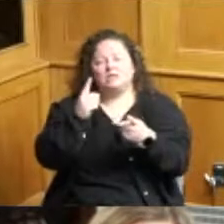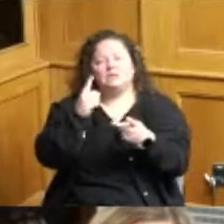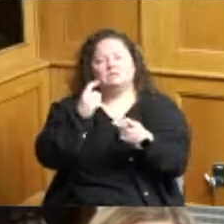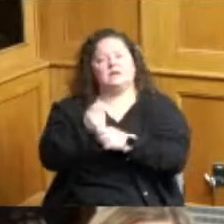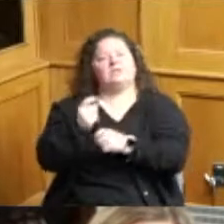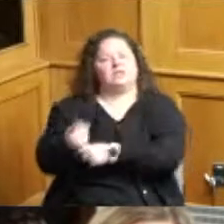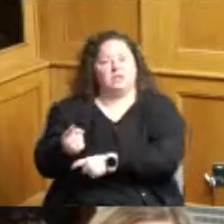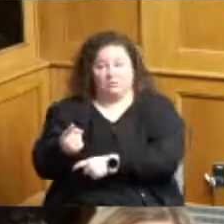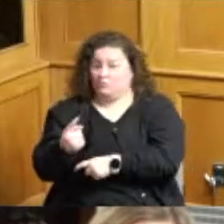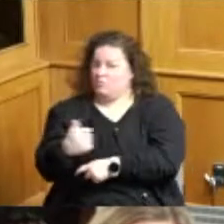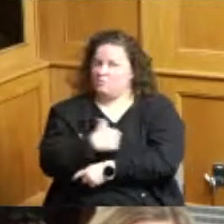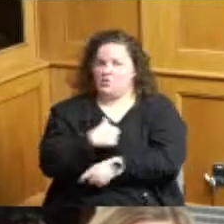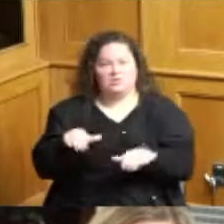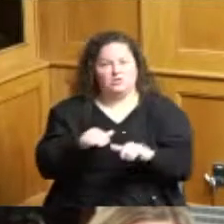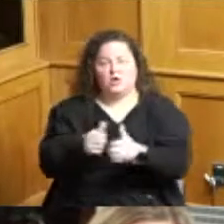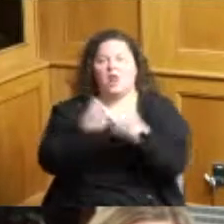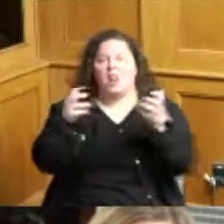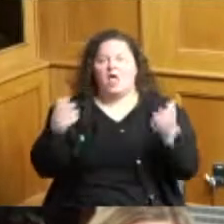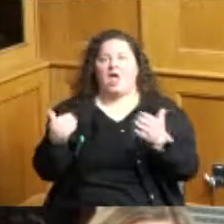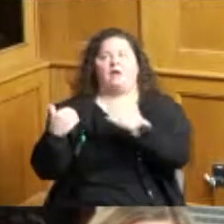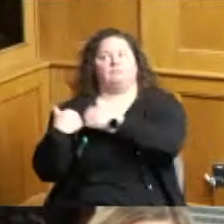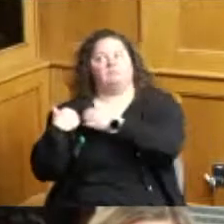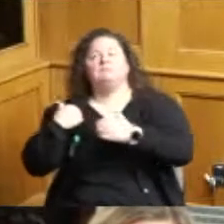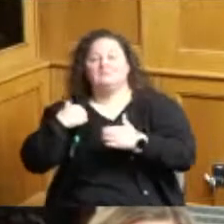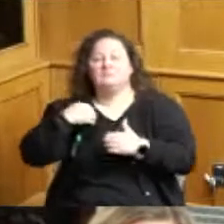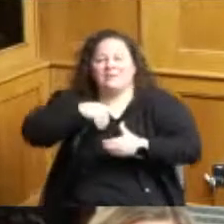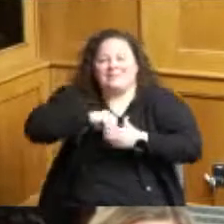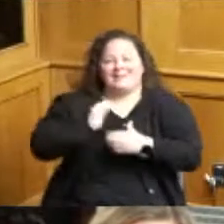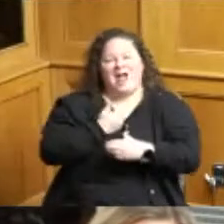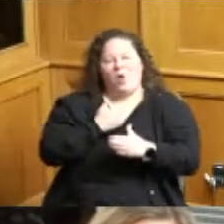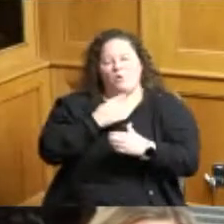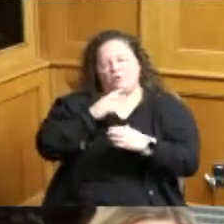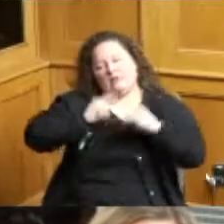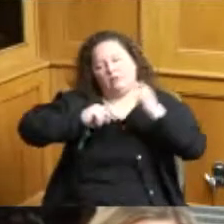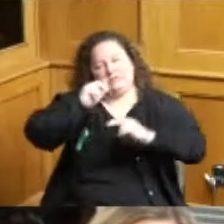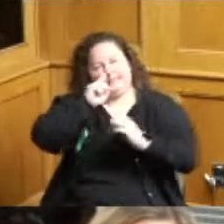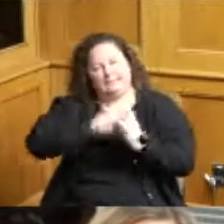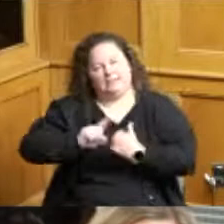you know from there within our ability inspections area so it's very important to us building safety